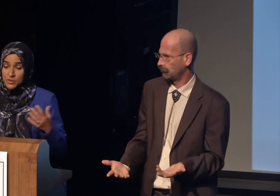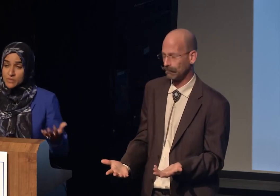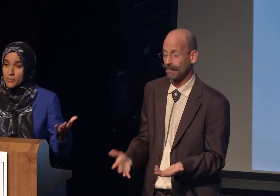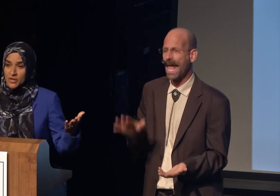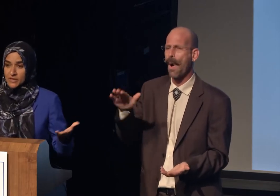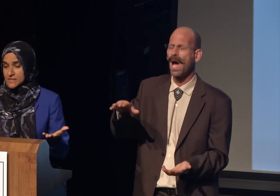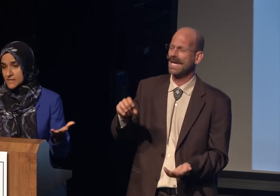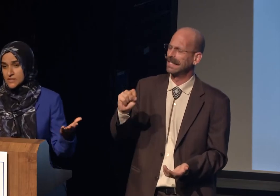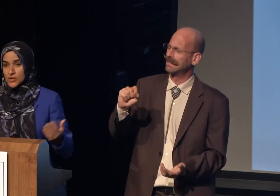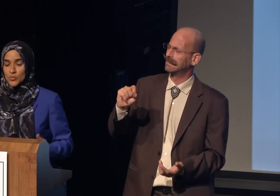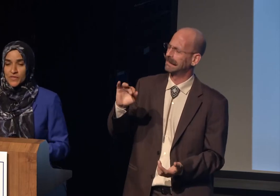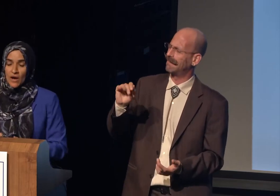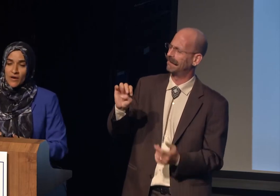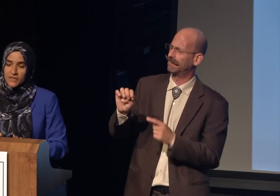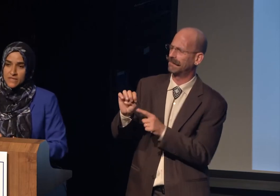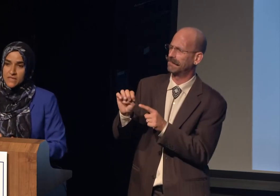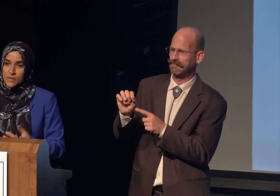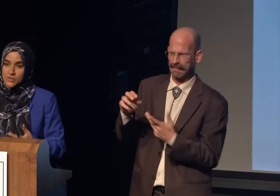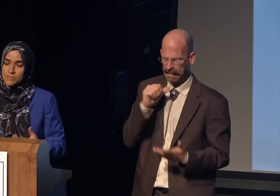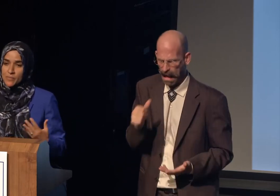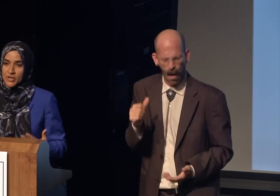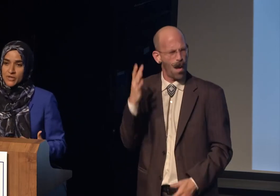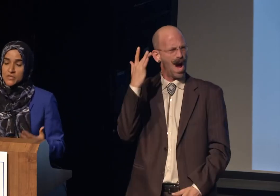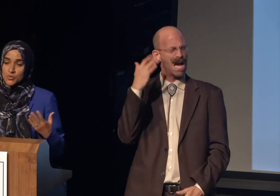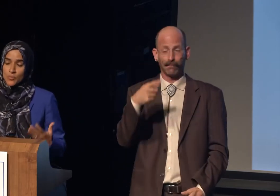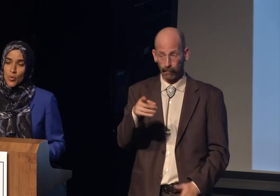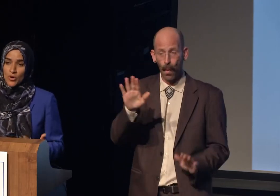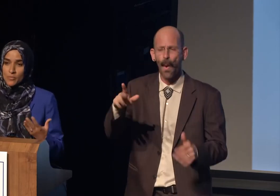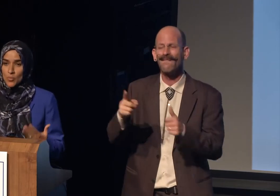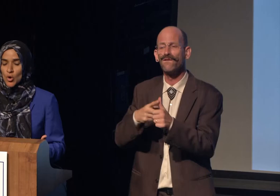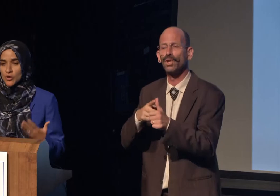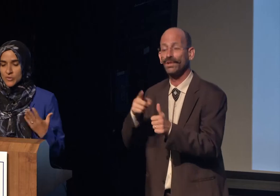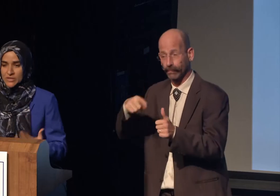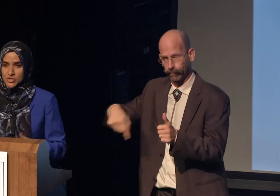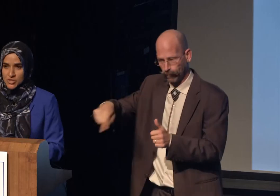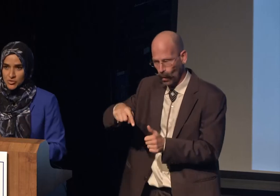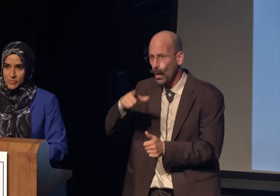Muslim Americans report more religious discrimination